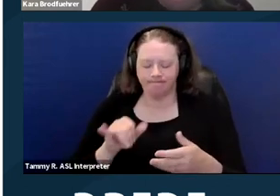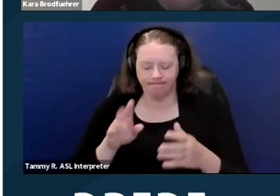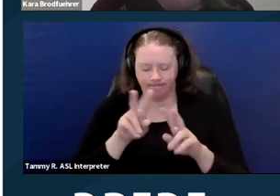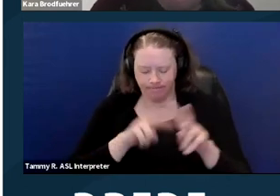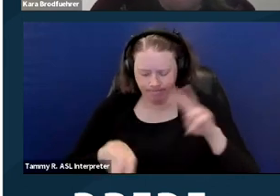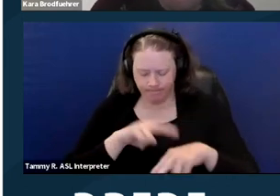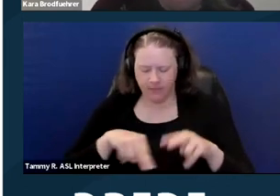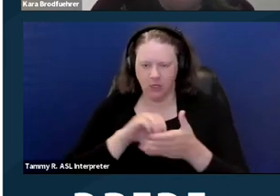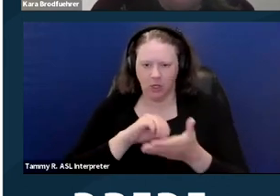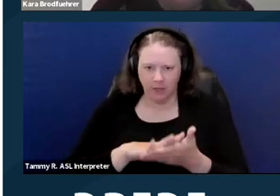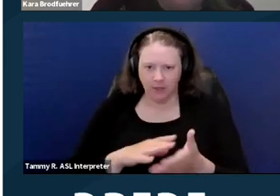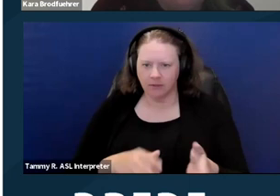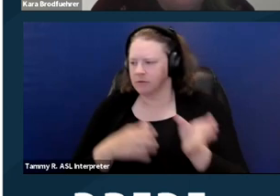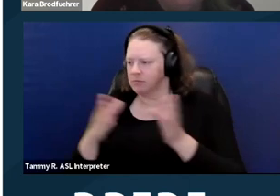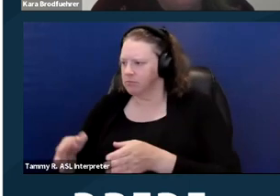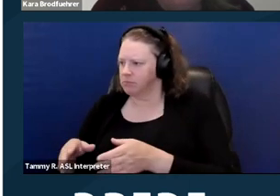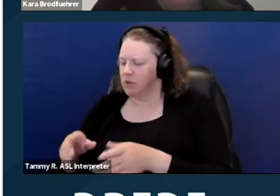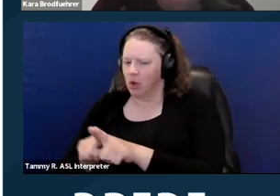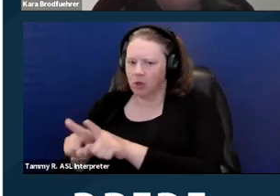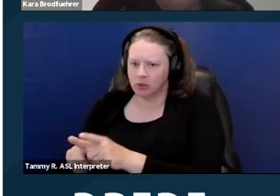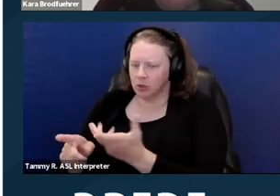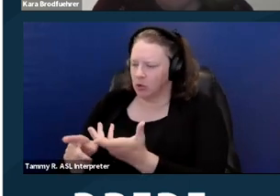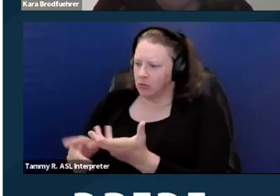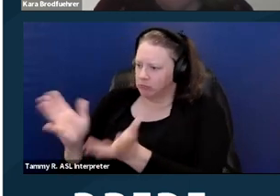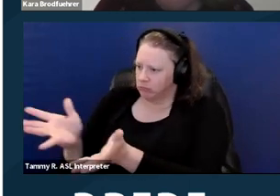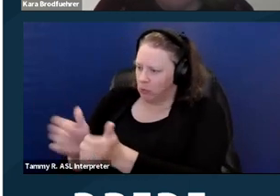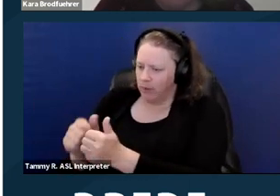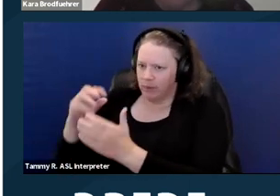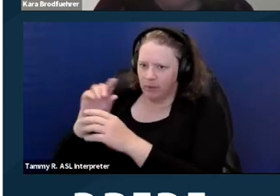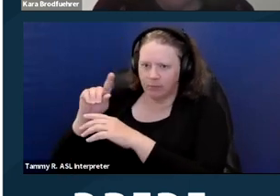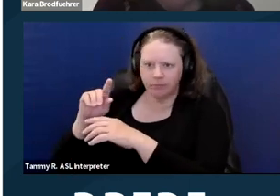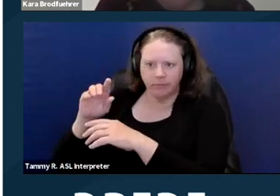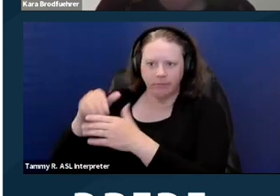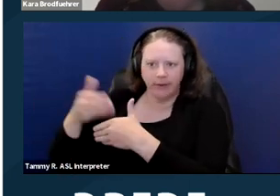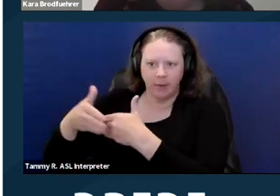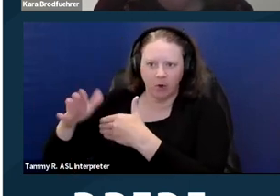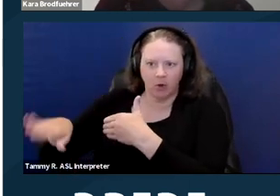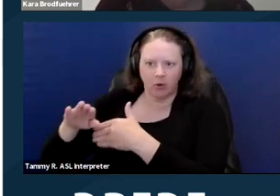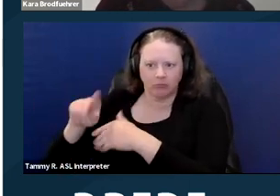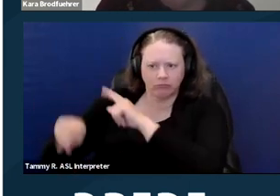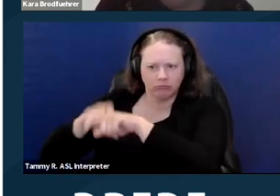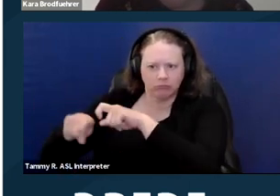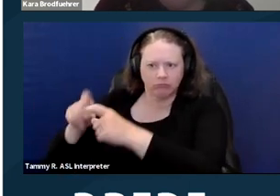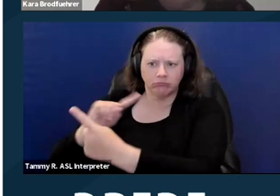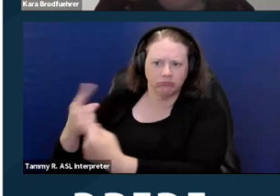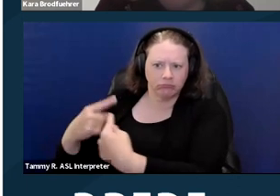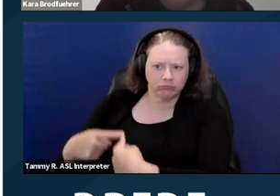and asks them for some documents, including any written rules enforced by the complex. Next slide.